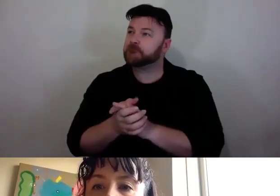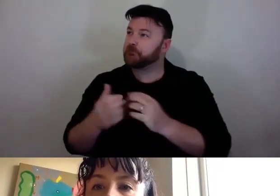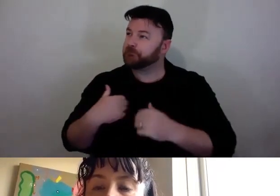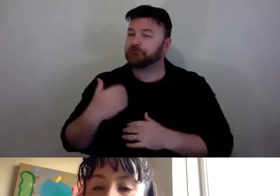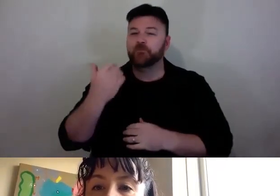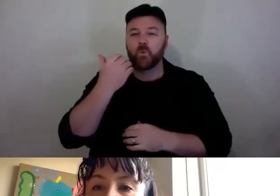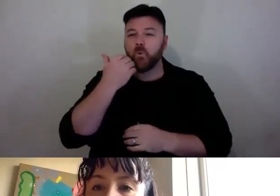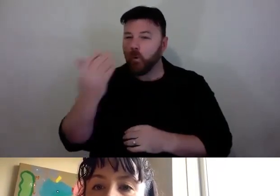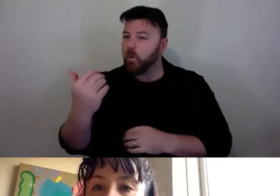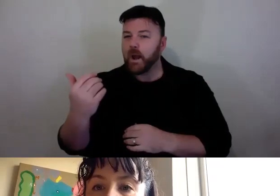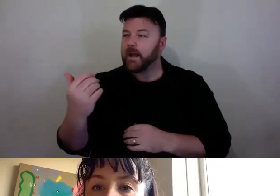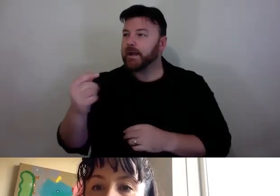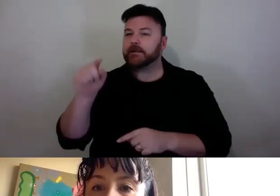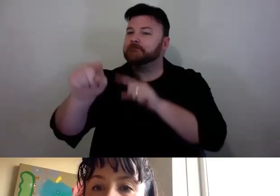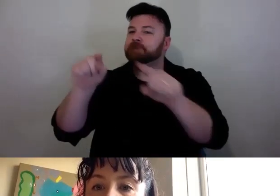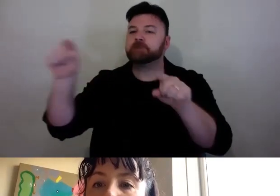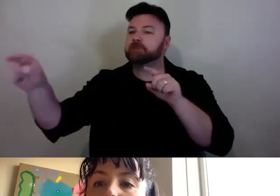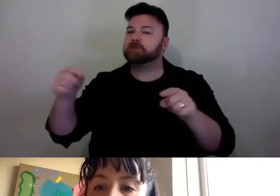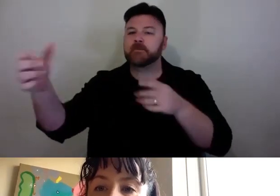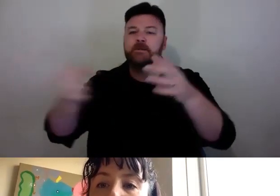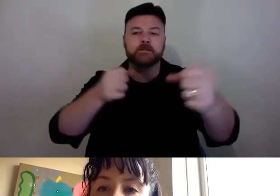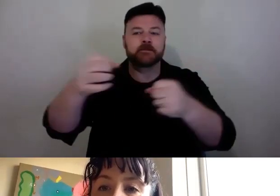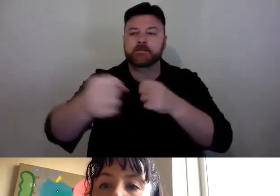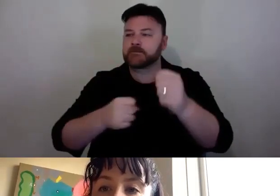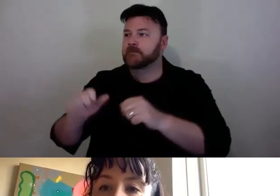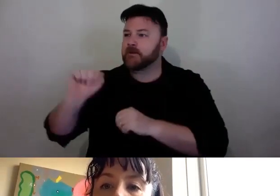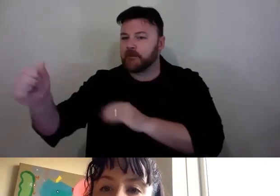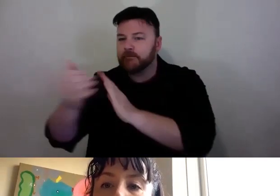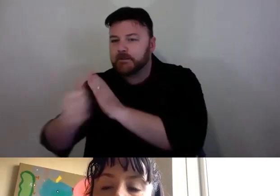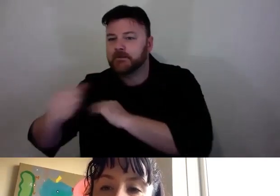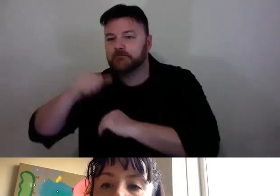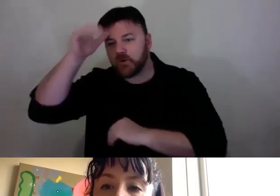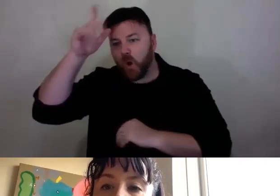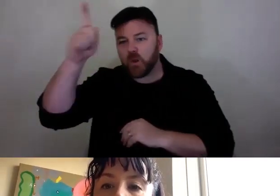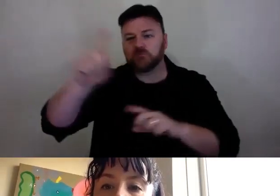with people with different skill sets, different knowledge bases, twin research.